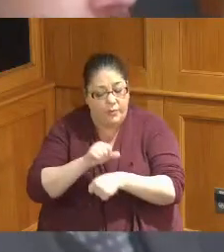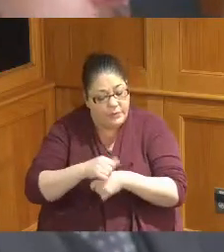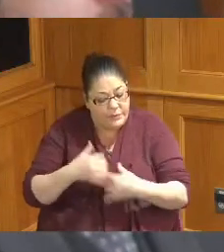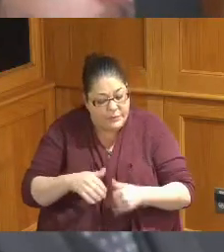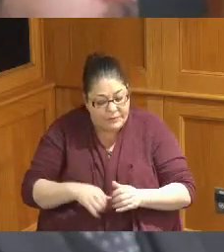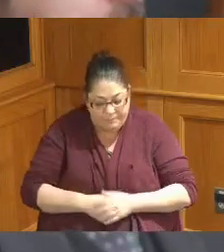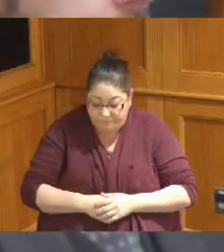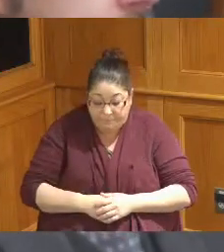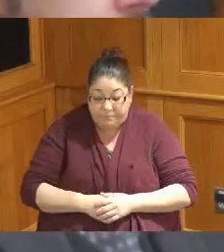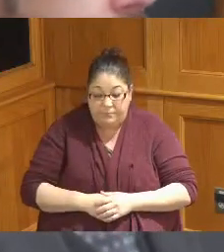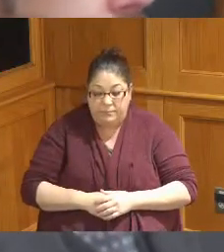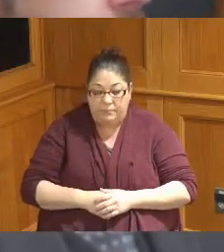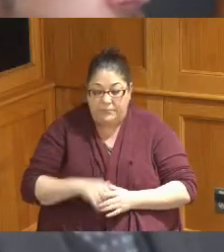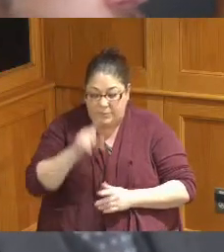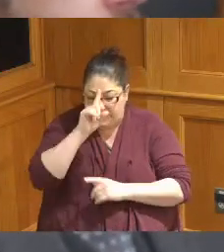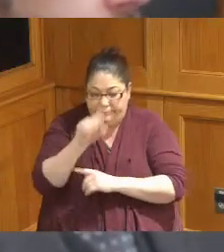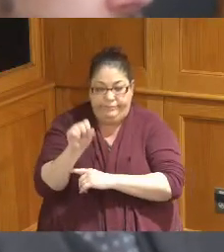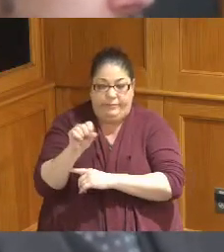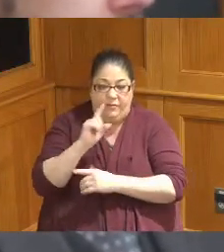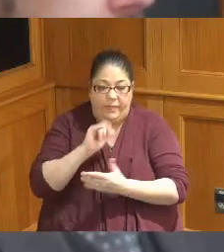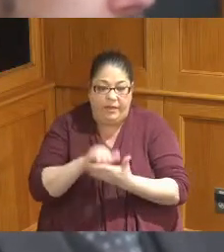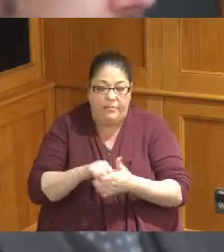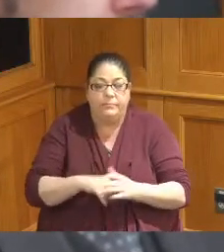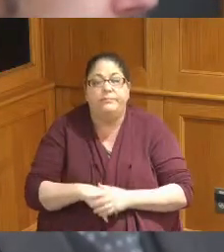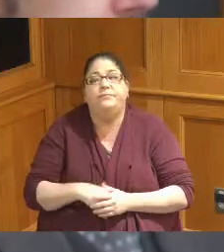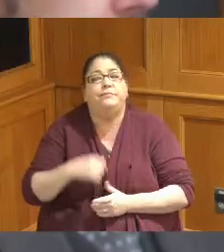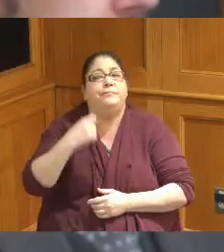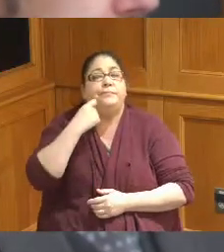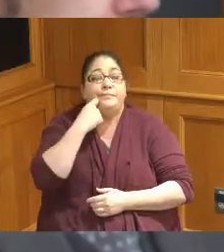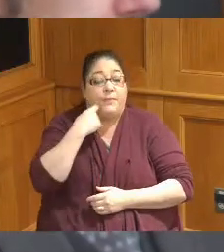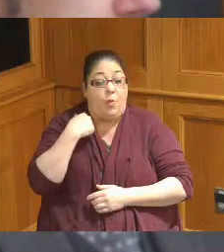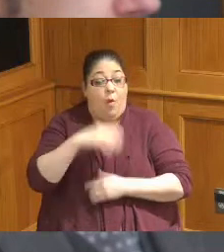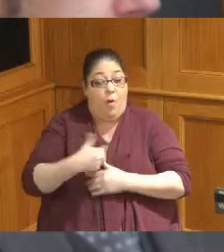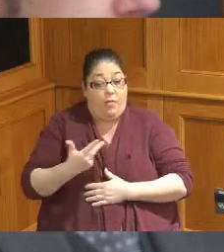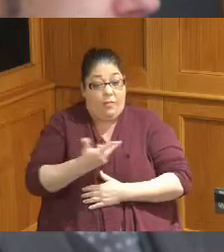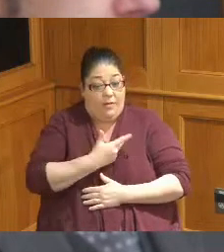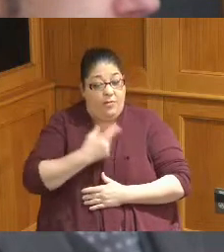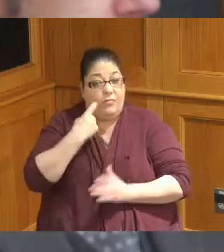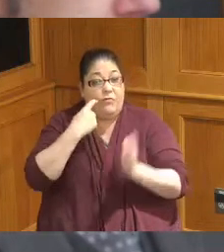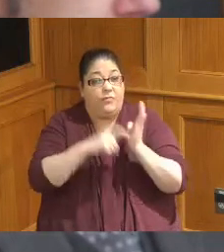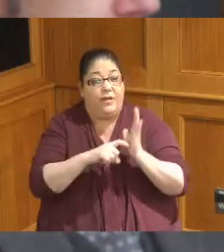all right so just a couple of things we all participated in recognizing Dusty Rhodes is